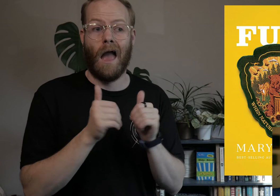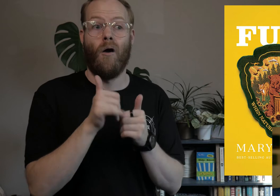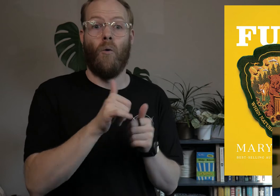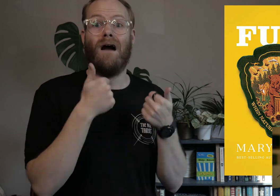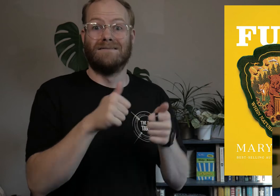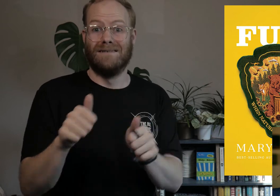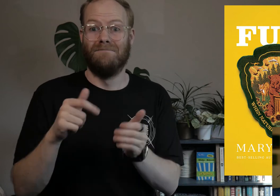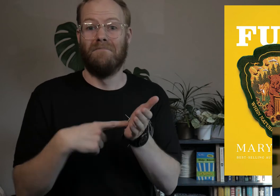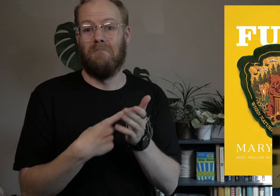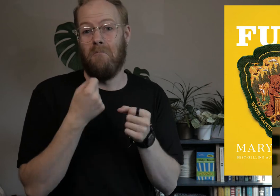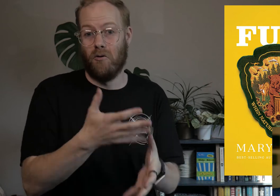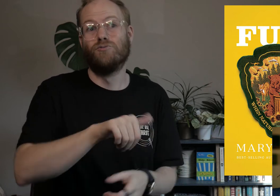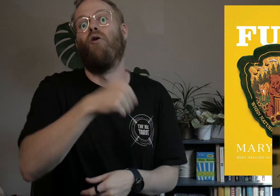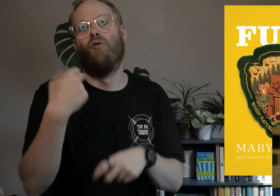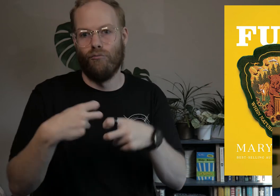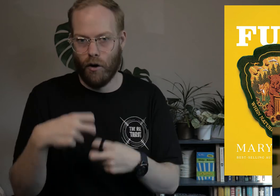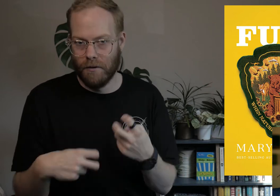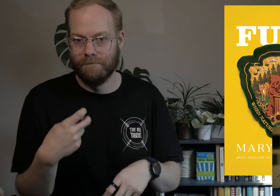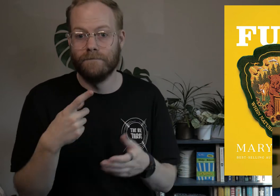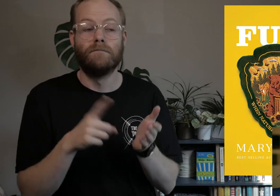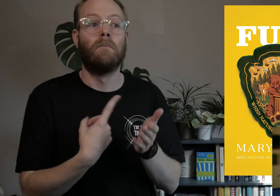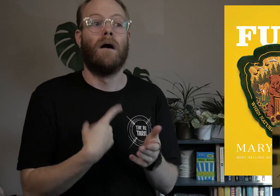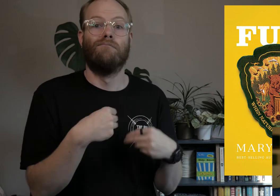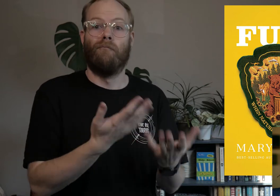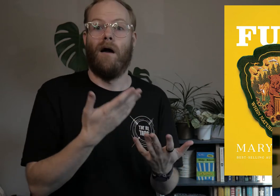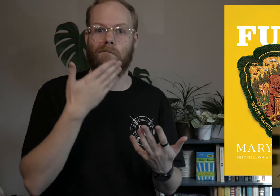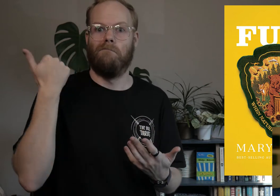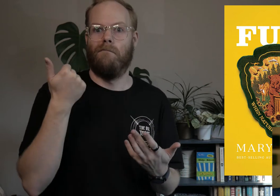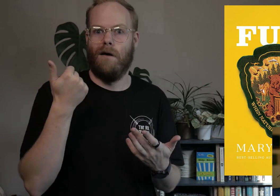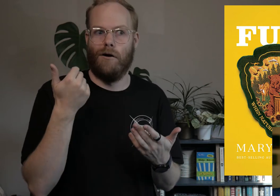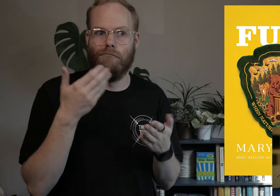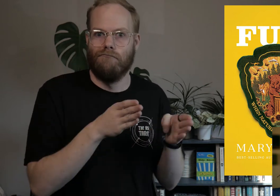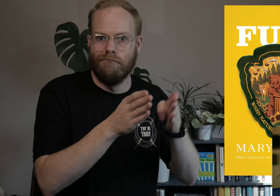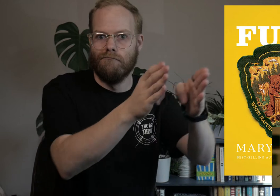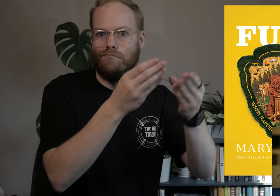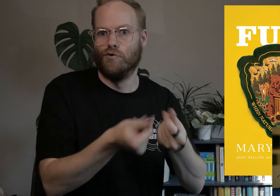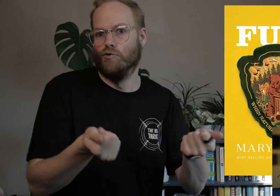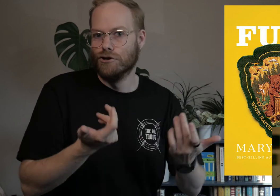how those attempts sometimes cause another problem, and sometimes they provide a path to a better solution for all.